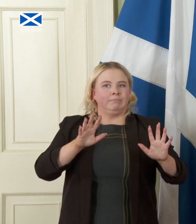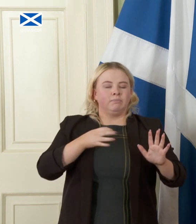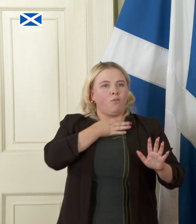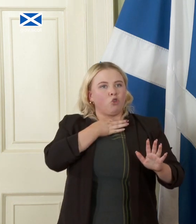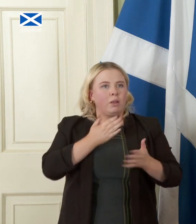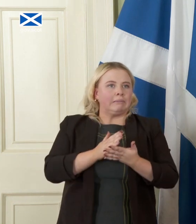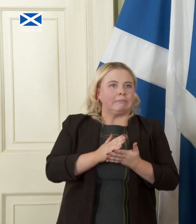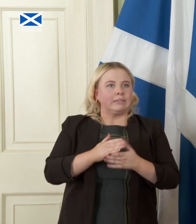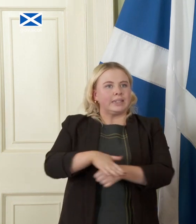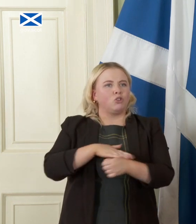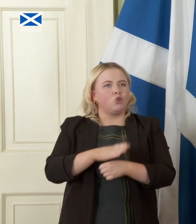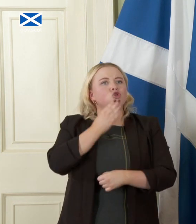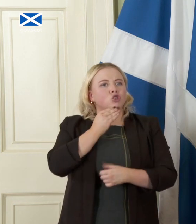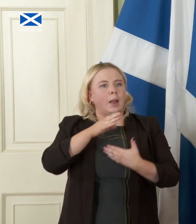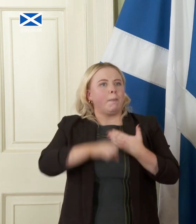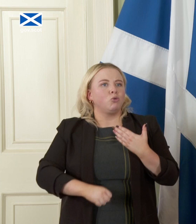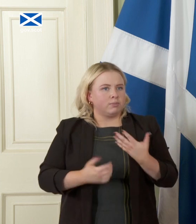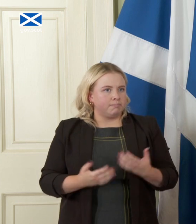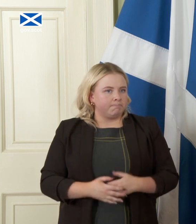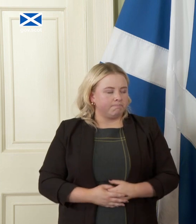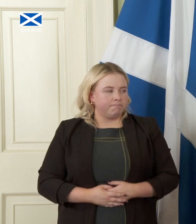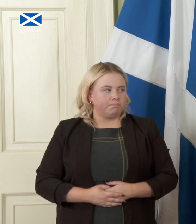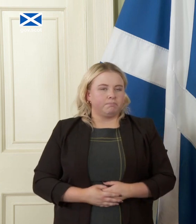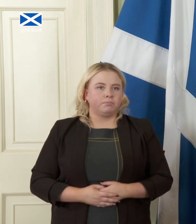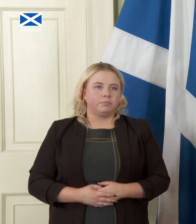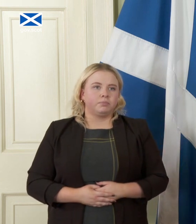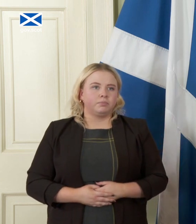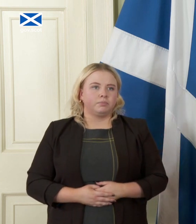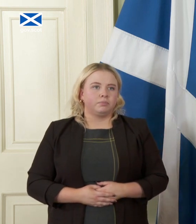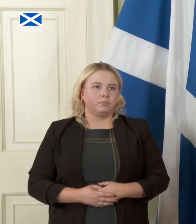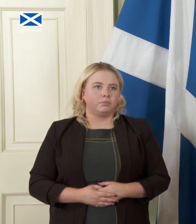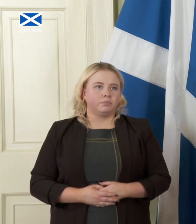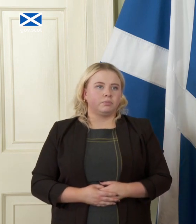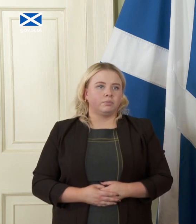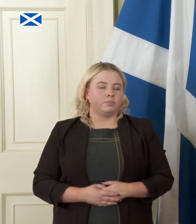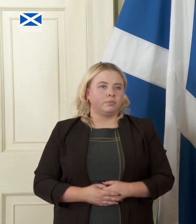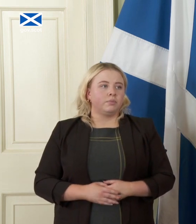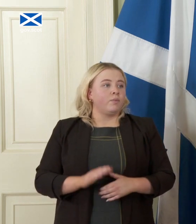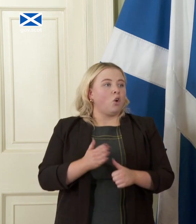using the currency of another country? so firstly I would never knowingly let you down, Peter.